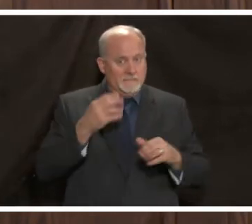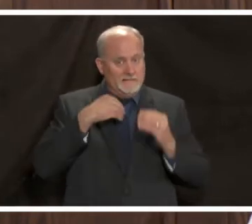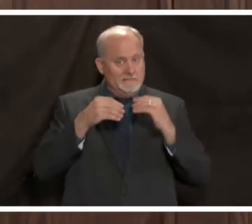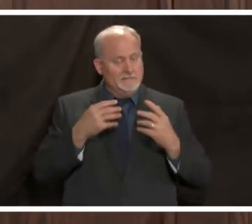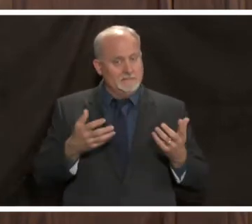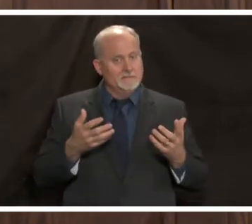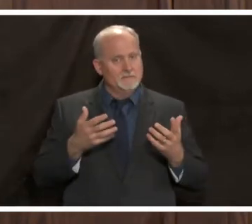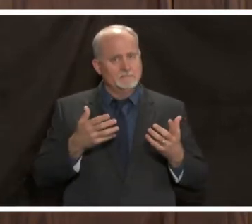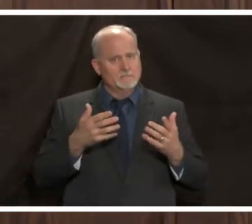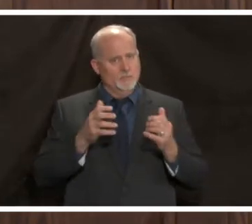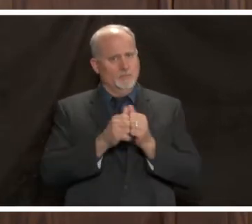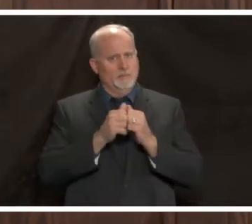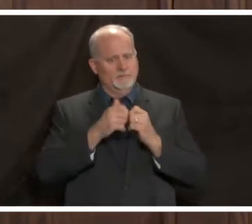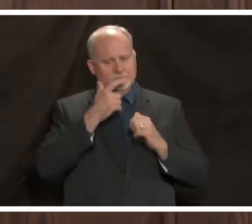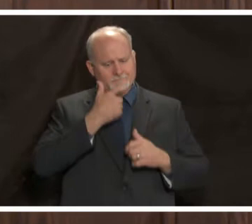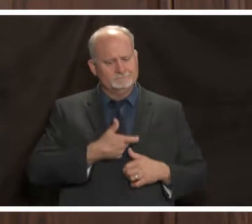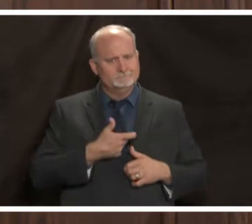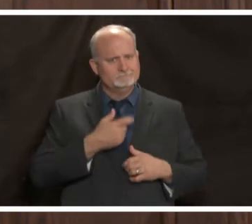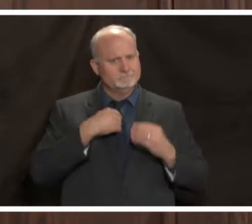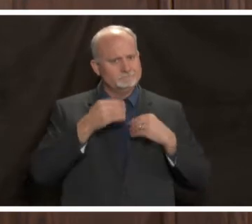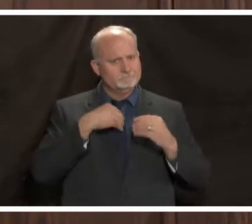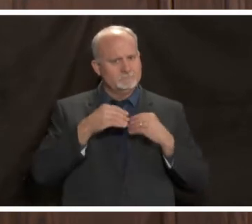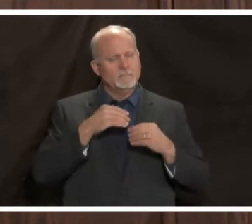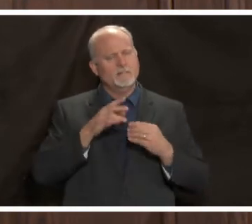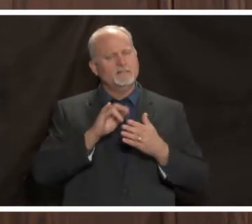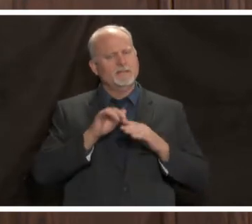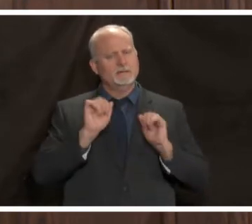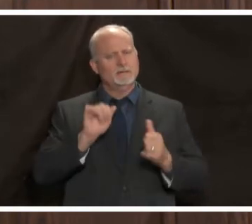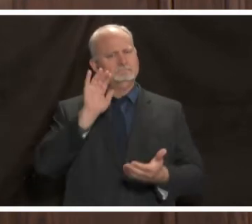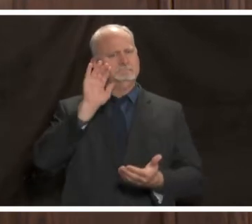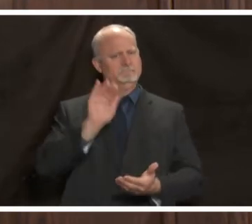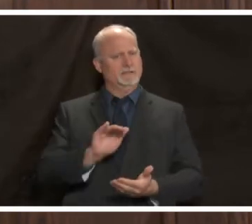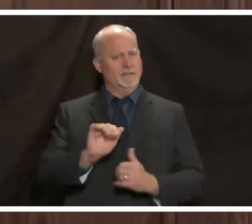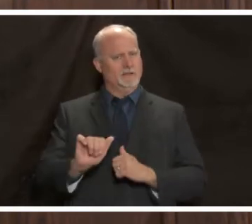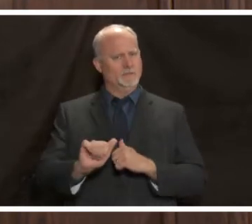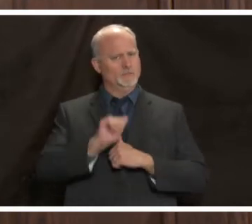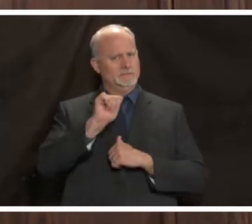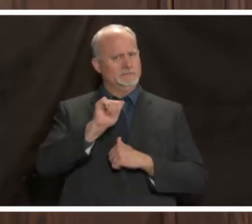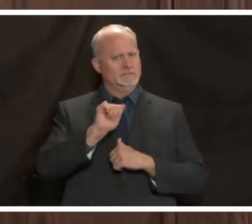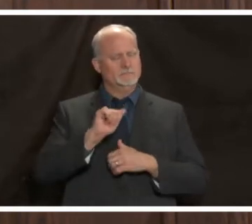while our masks are down that's the way we can minimize the risk but if we all do that